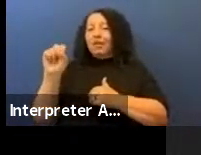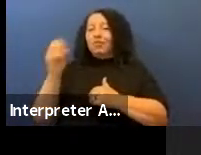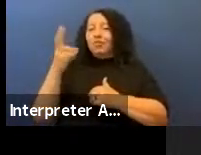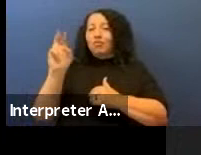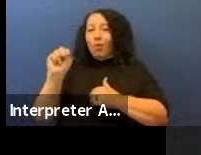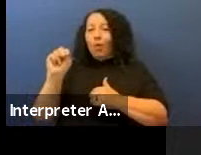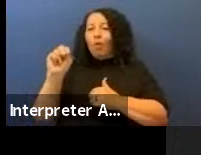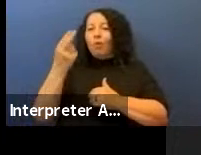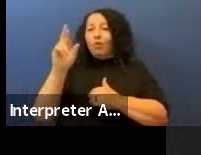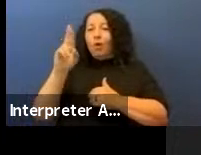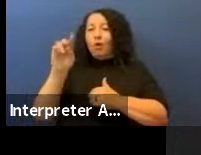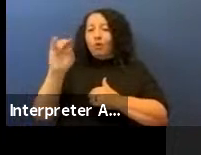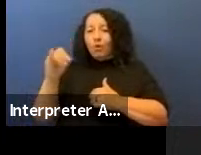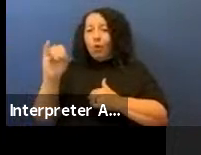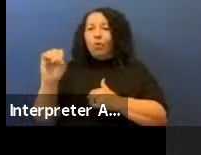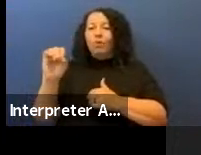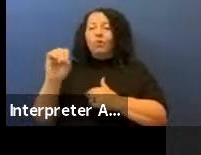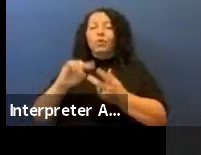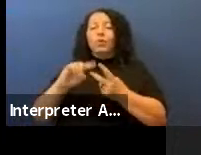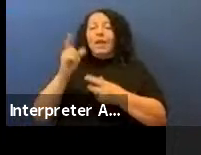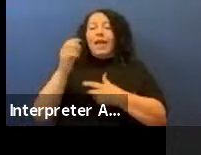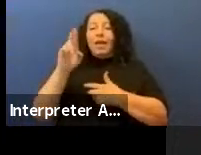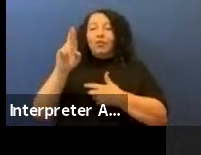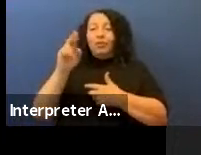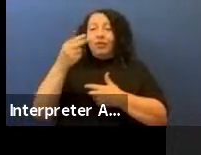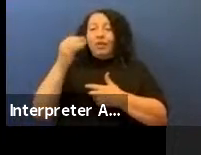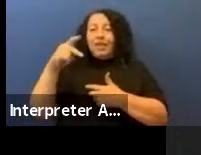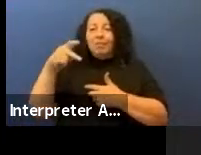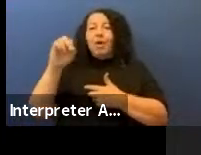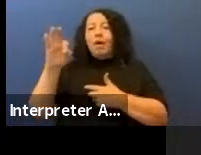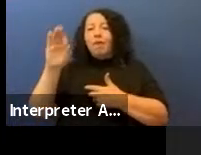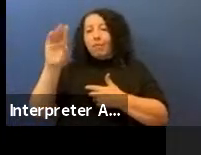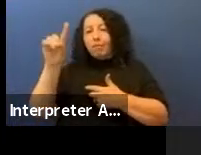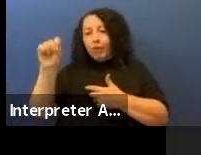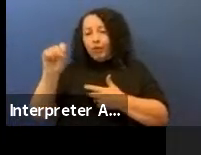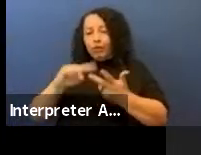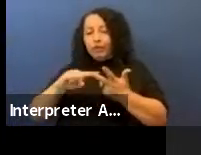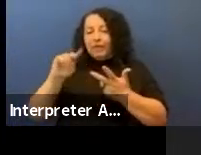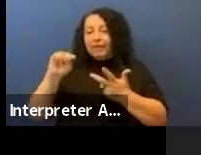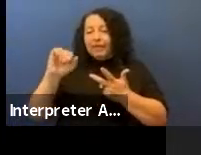Edgar Heap of Birds, Natalie Stites Means, and America Meredith.